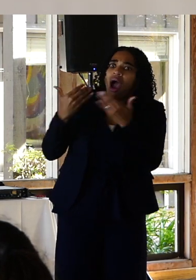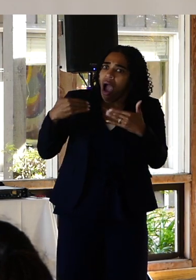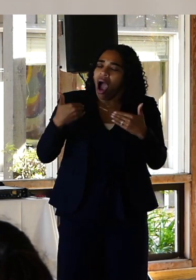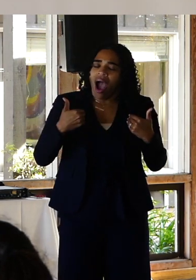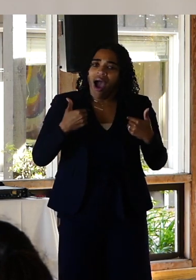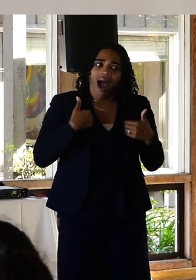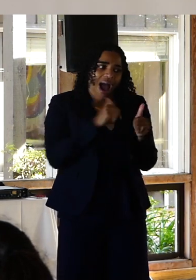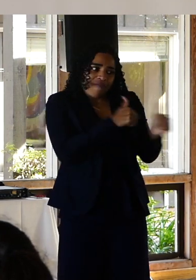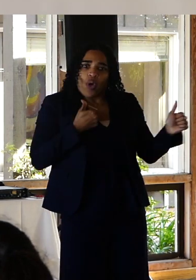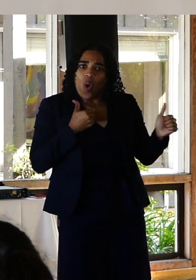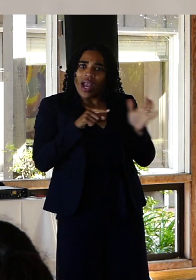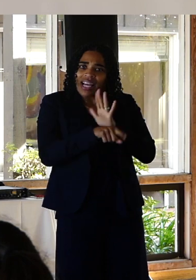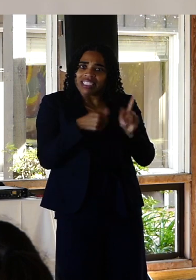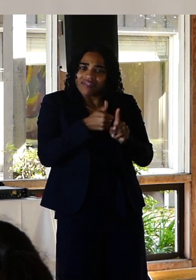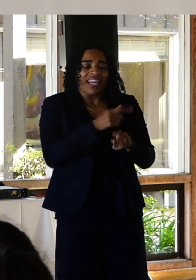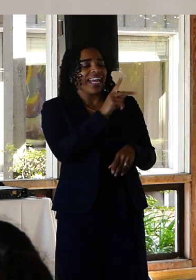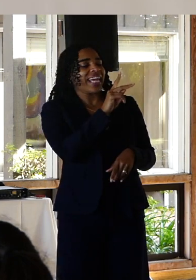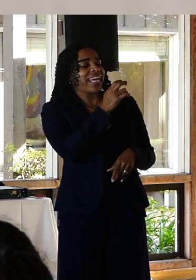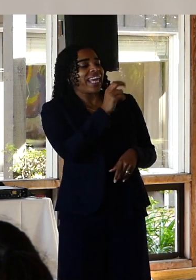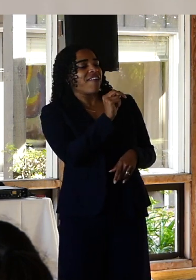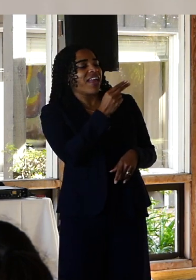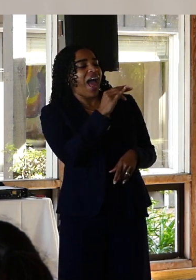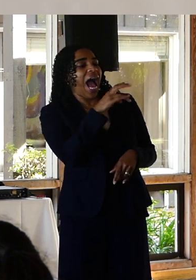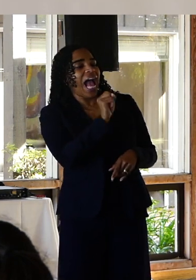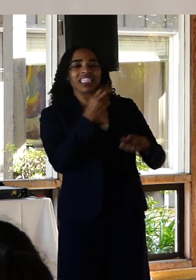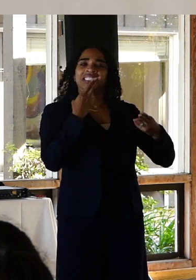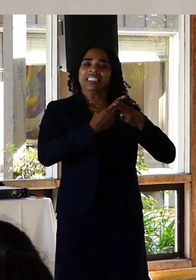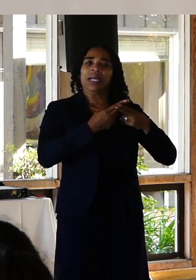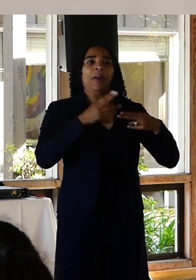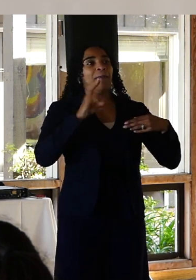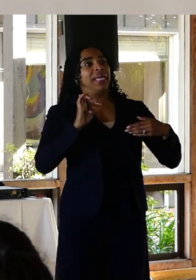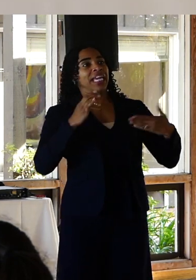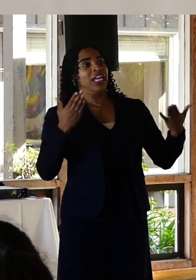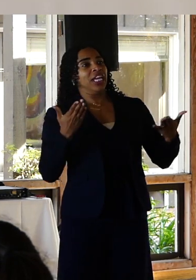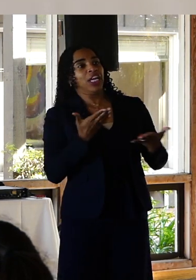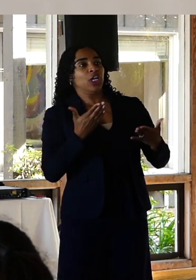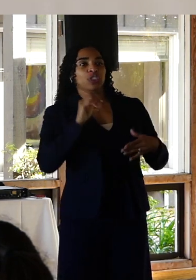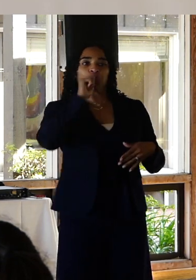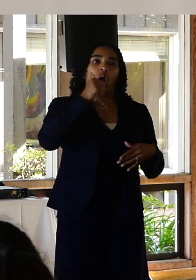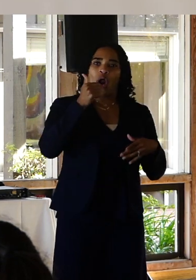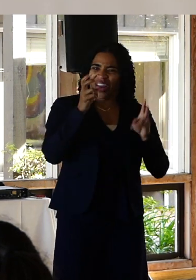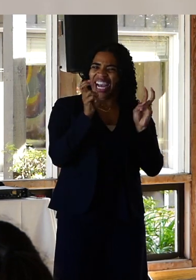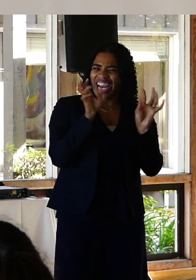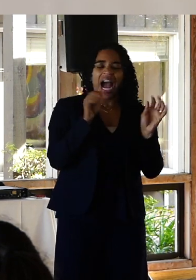embracing Kevin Hines' social media hashtag. Be here tomorrow After following